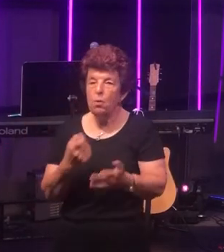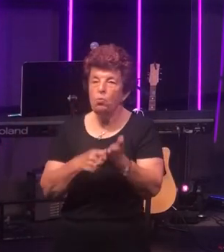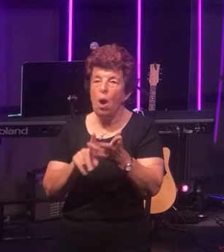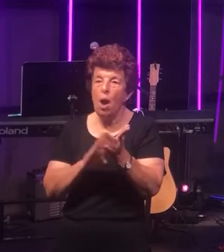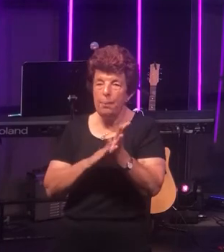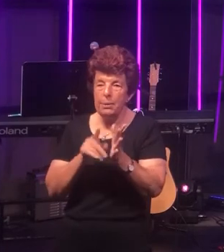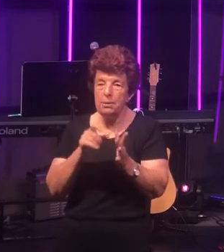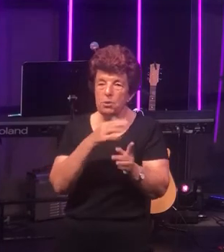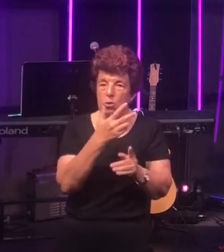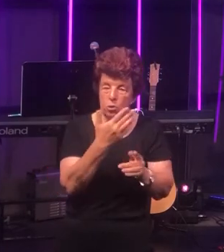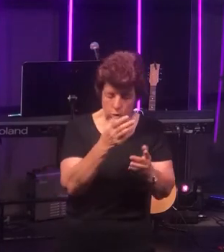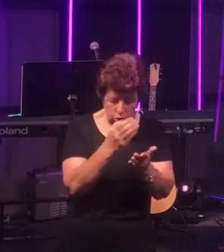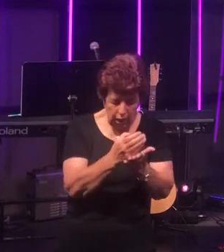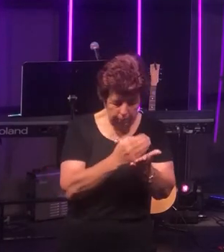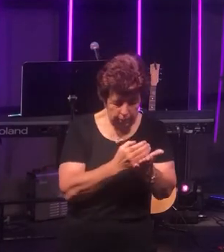Romans 8:31